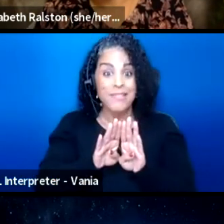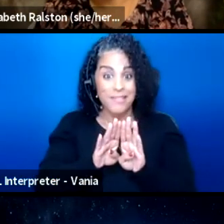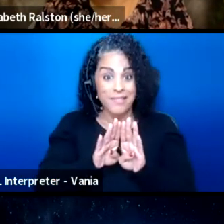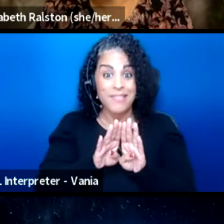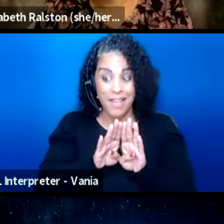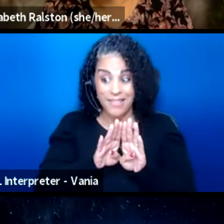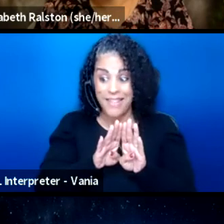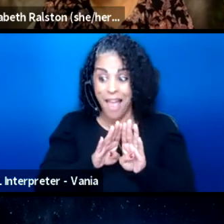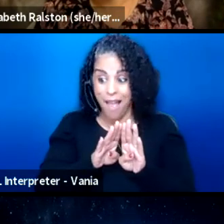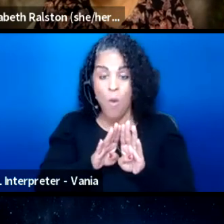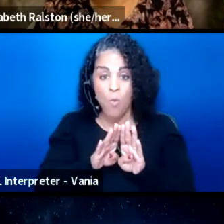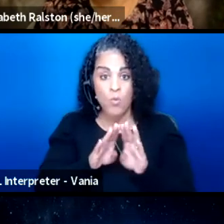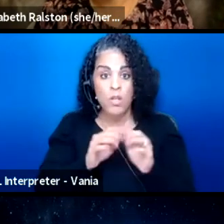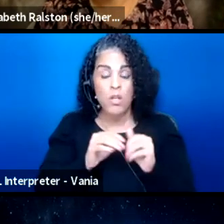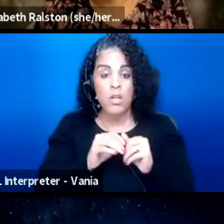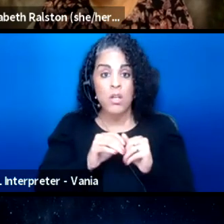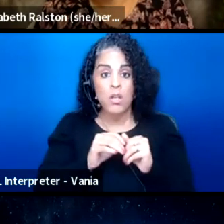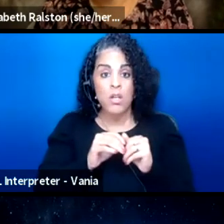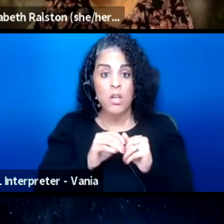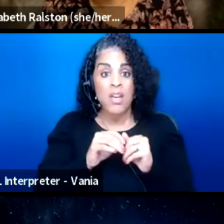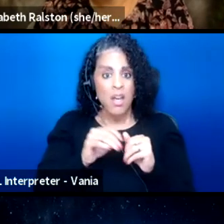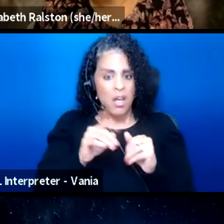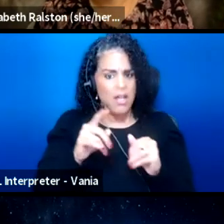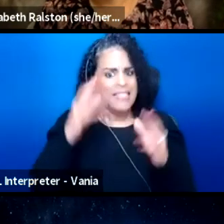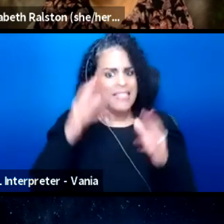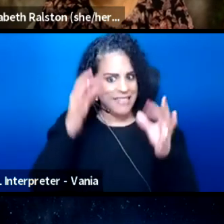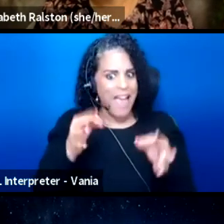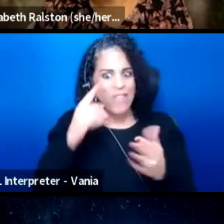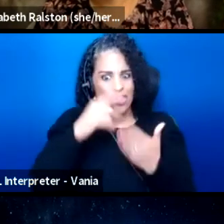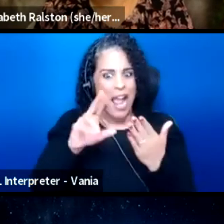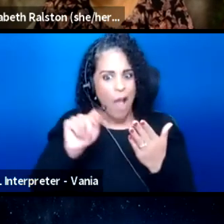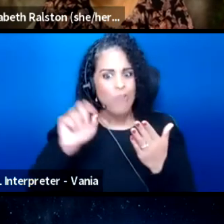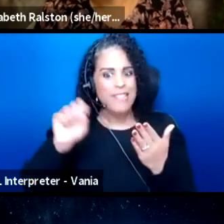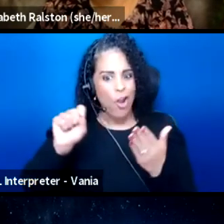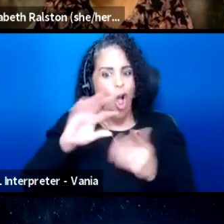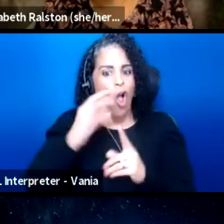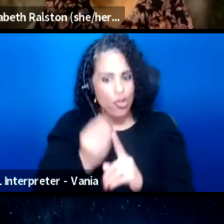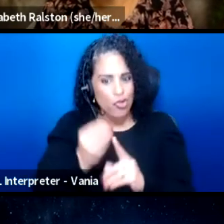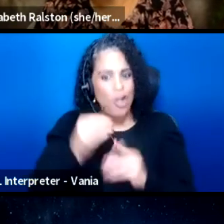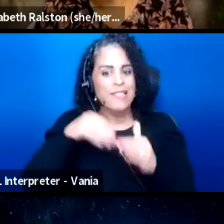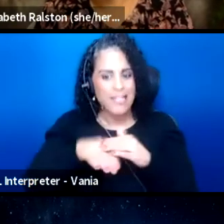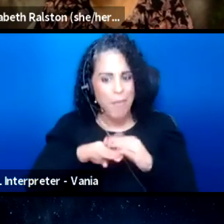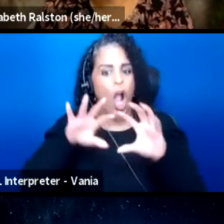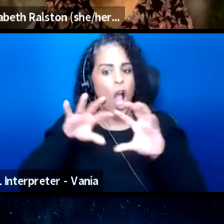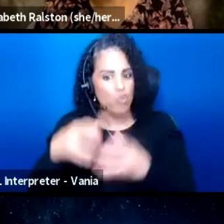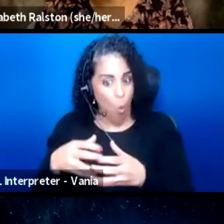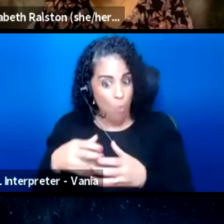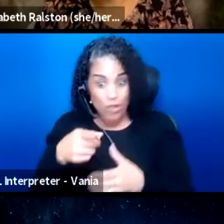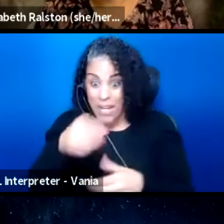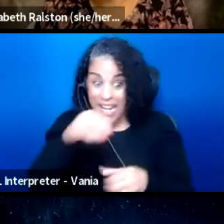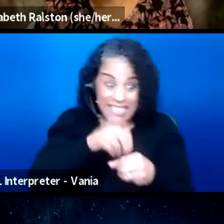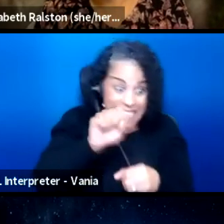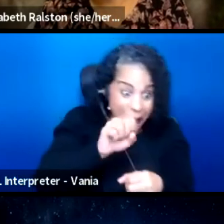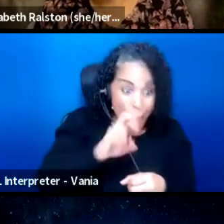So, definitely check out the Seattle Cultural Accessibility Consortium, whether you're in Seattle or not.